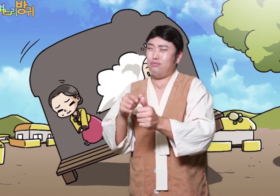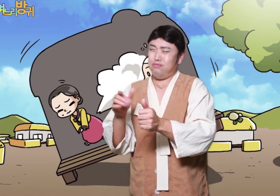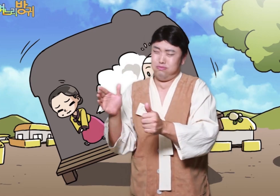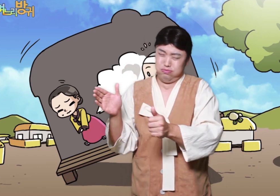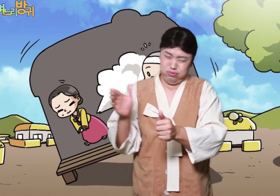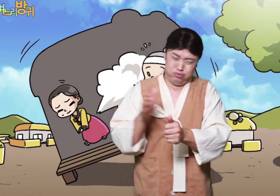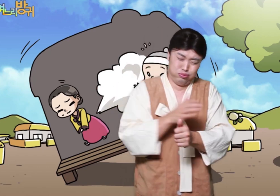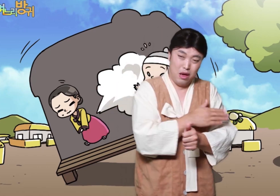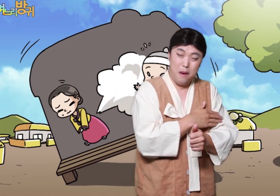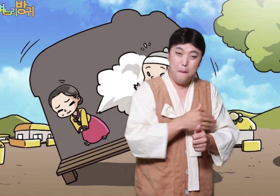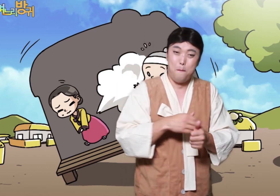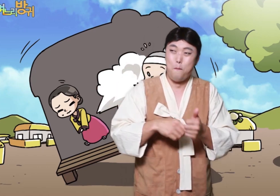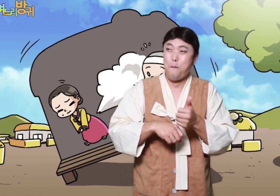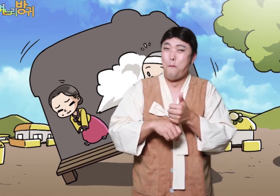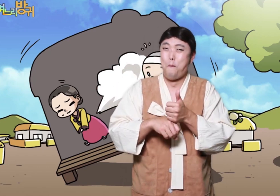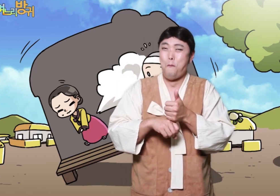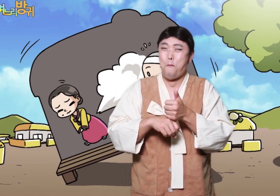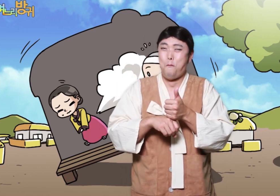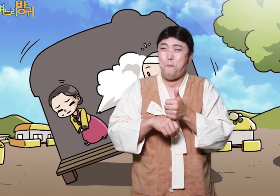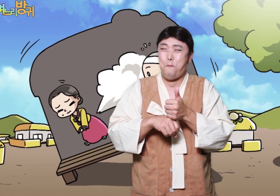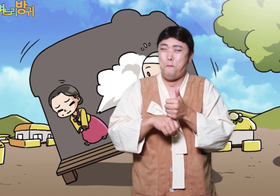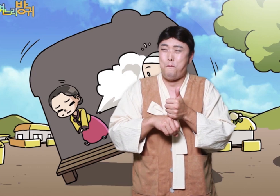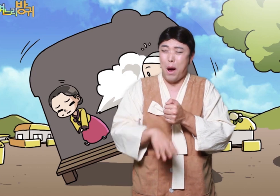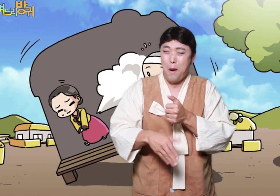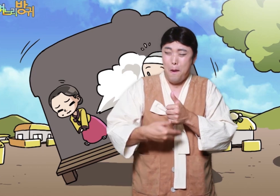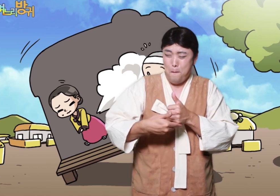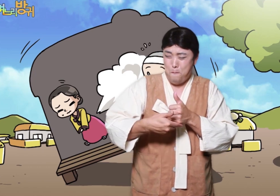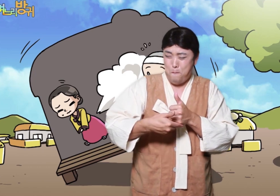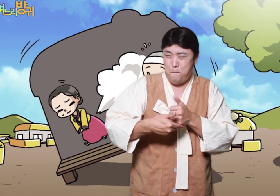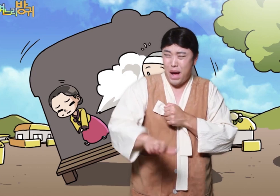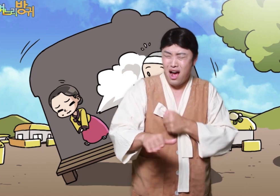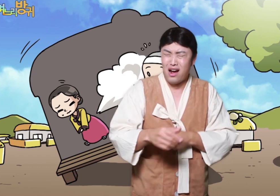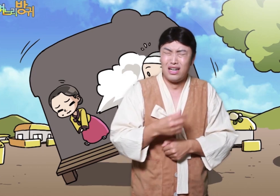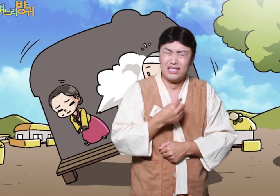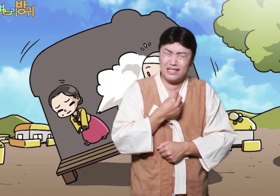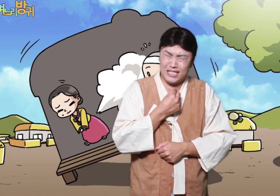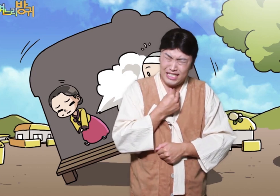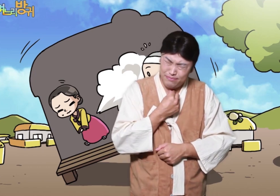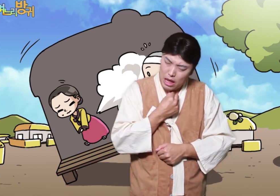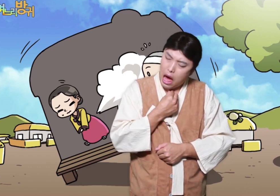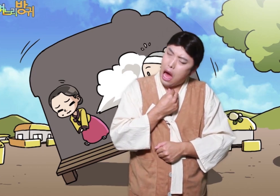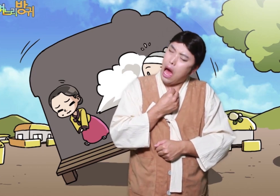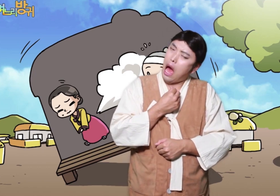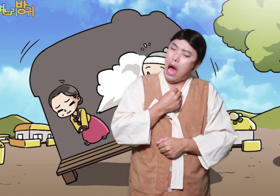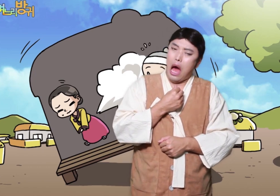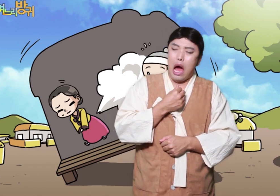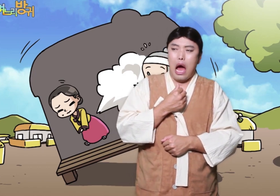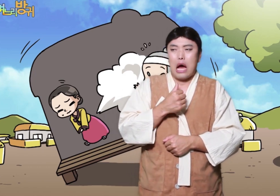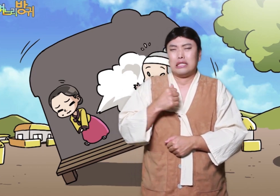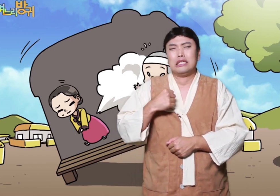“It's okay, it's okay. Change comfortably. ”